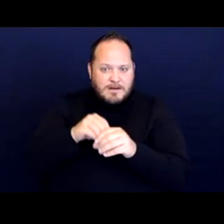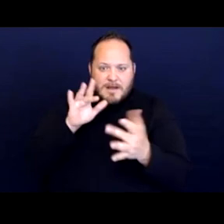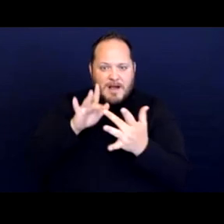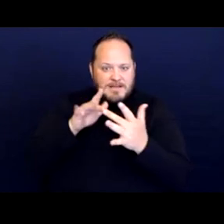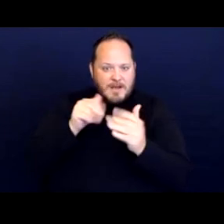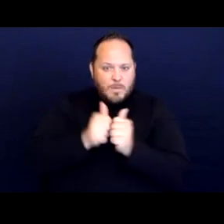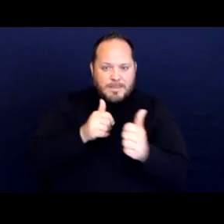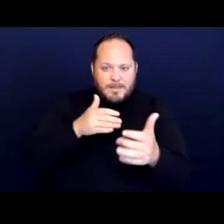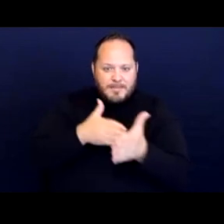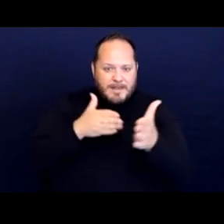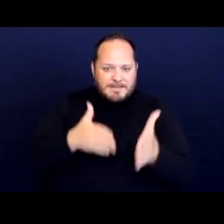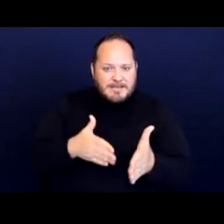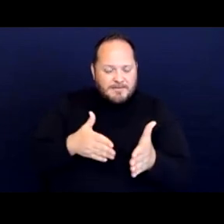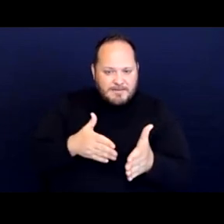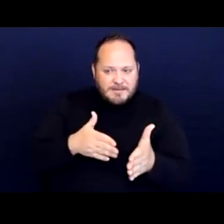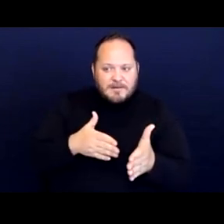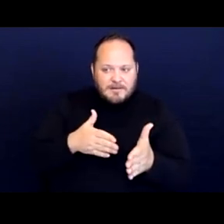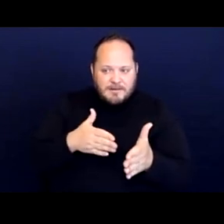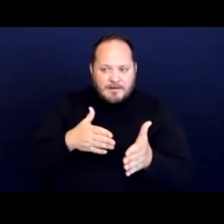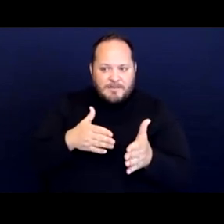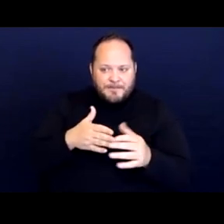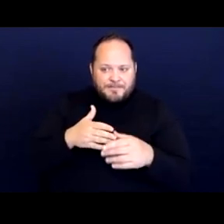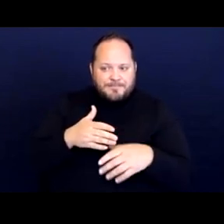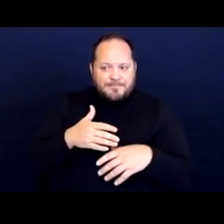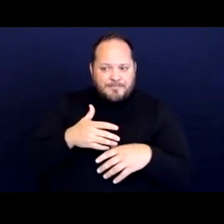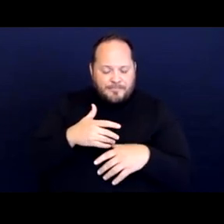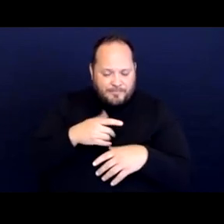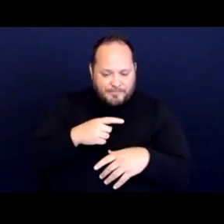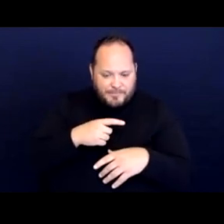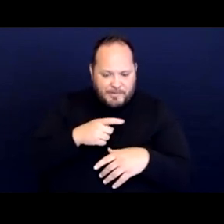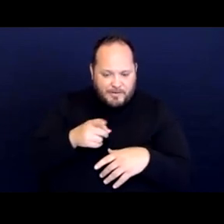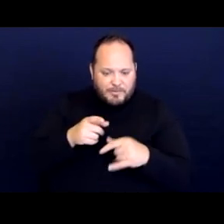who were continually in the middle of being swept